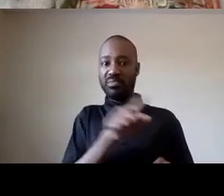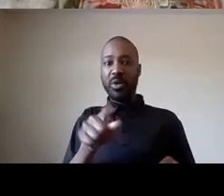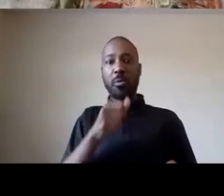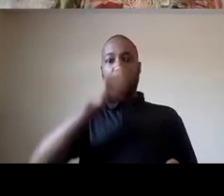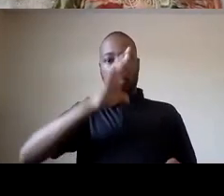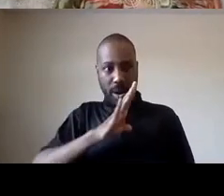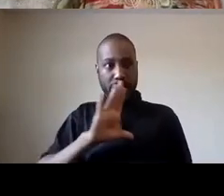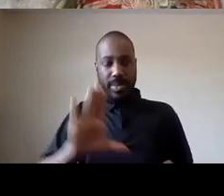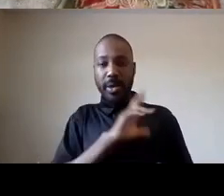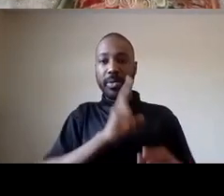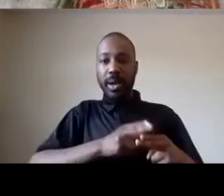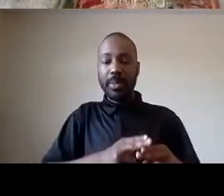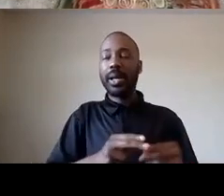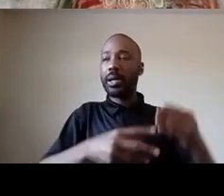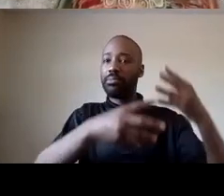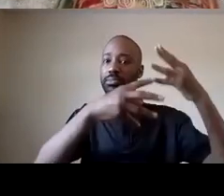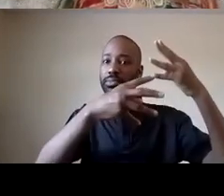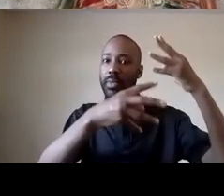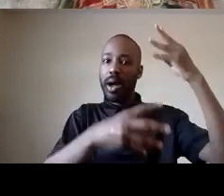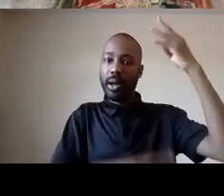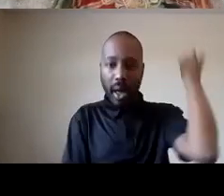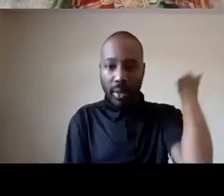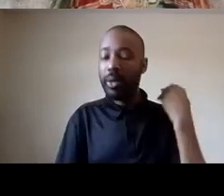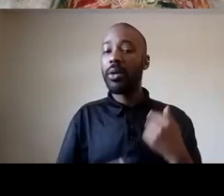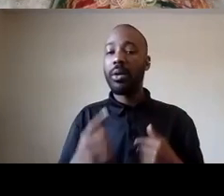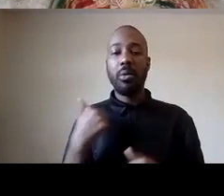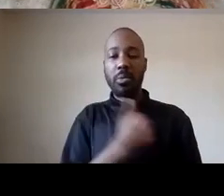many many others we could call here right here in los angeles